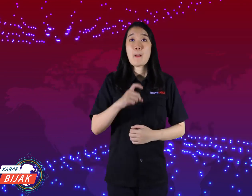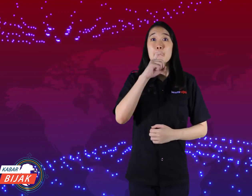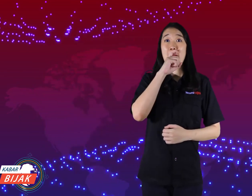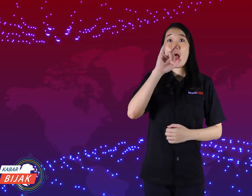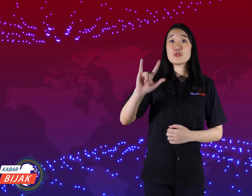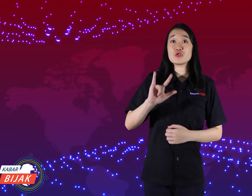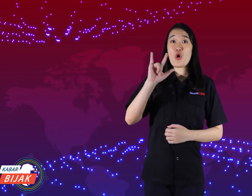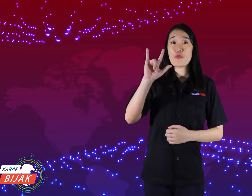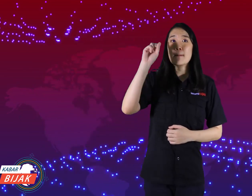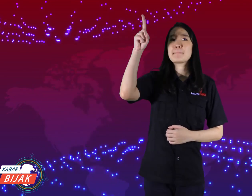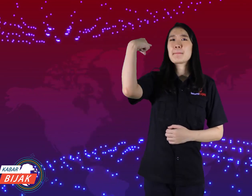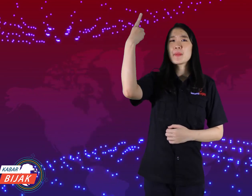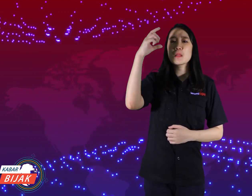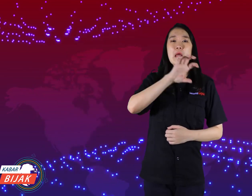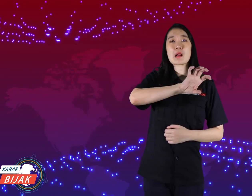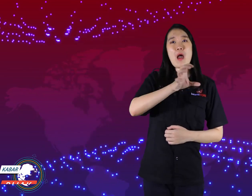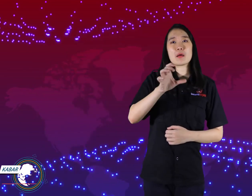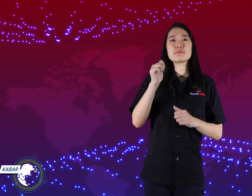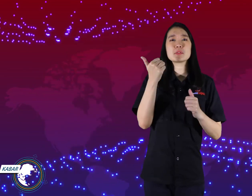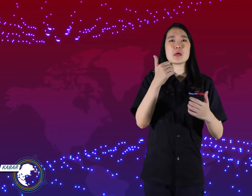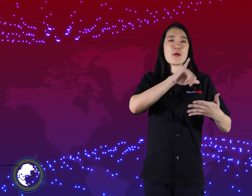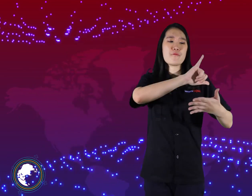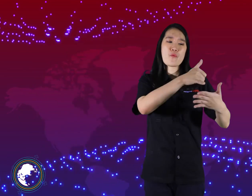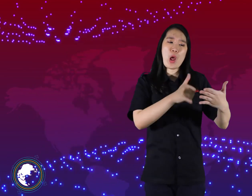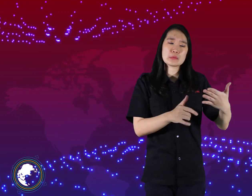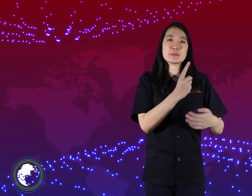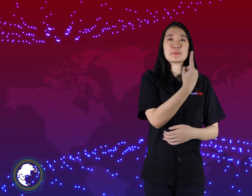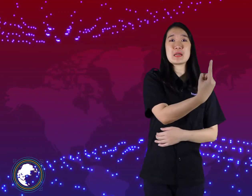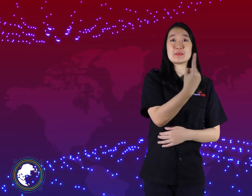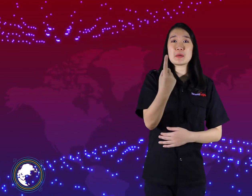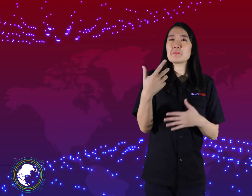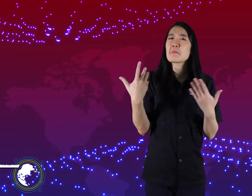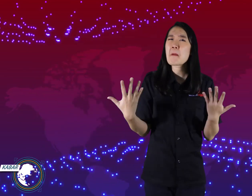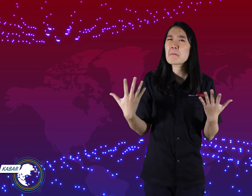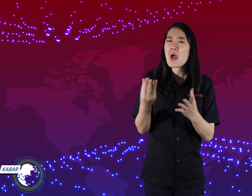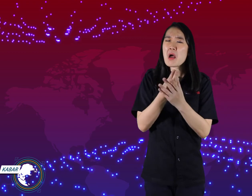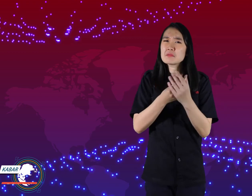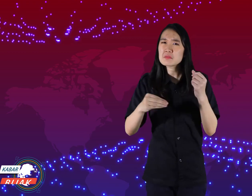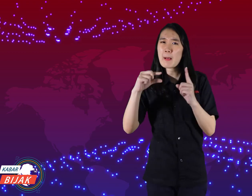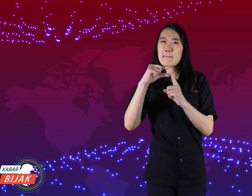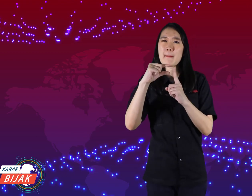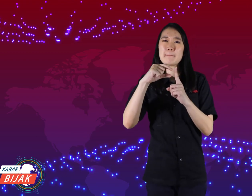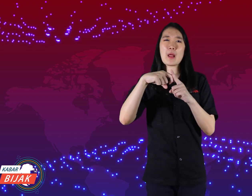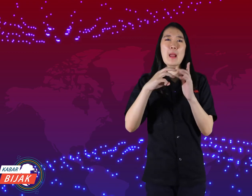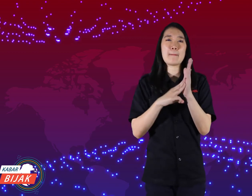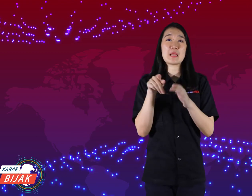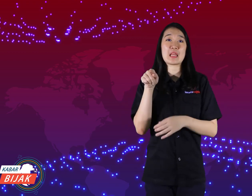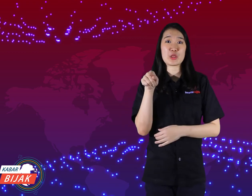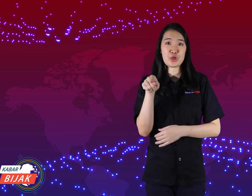to get involved more often gives examples of discipline in implementing health protocols to the public.to get involved more often gives examples of discipline in implementing health protocols to the public.